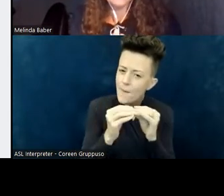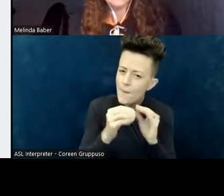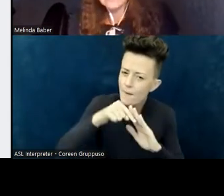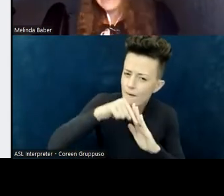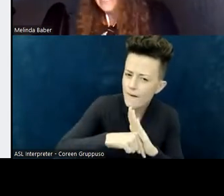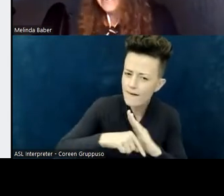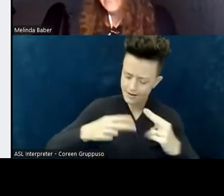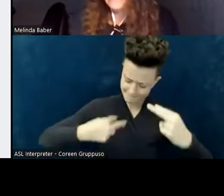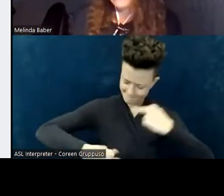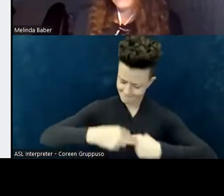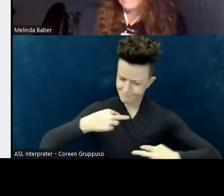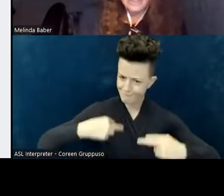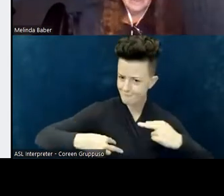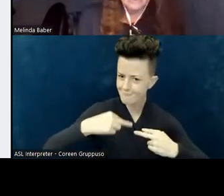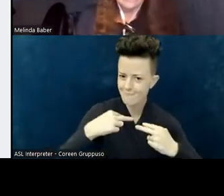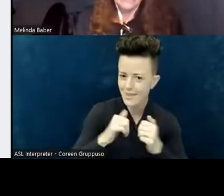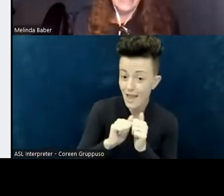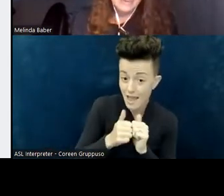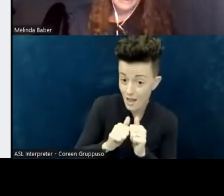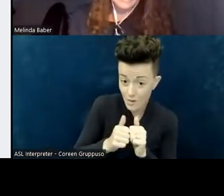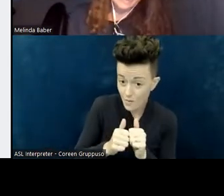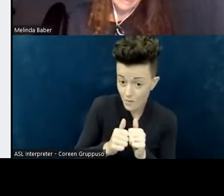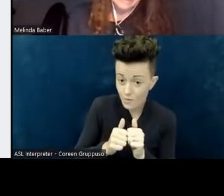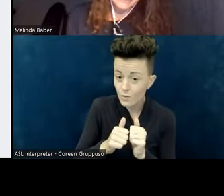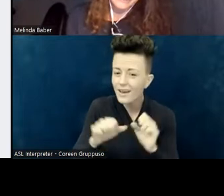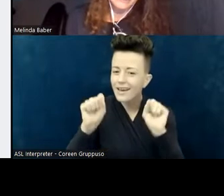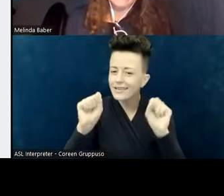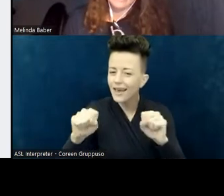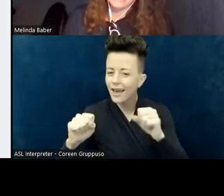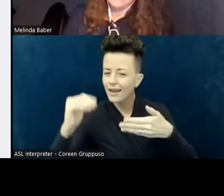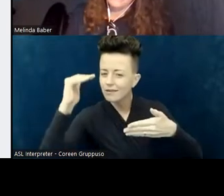is to take what we call an "Able Privilege" survey.